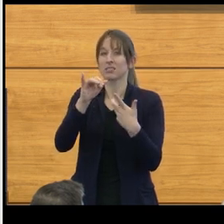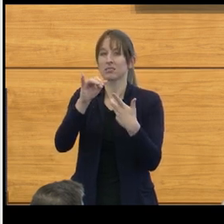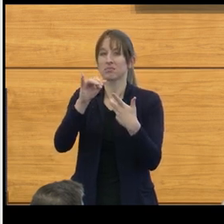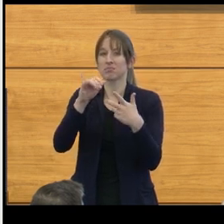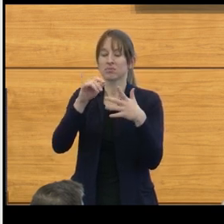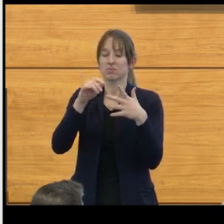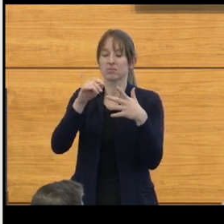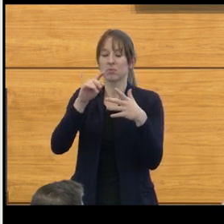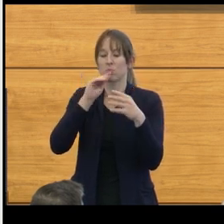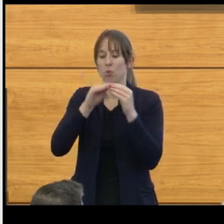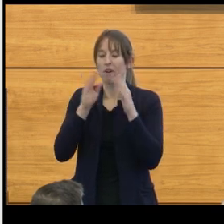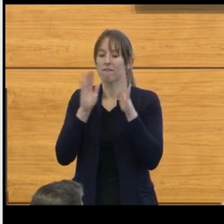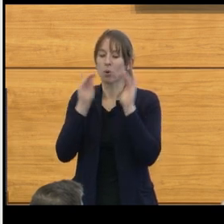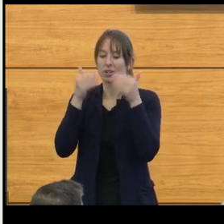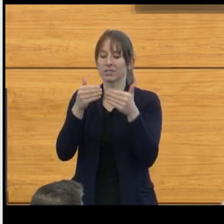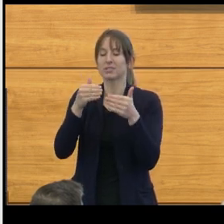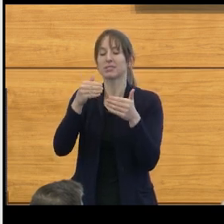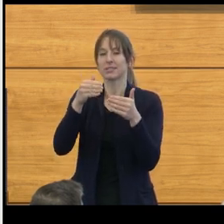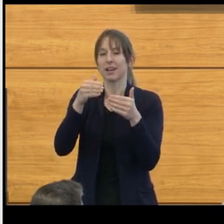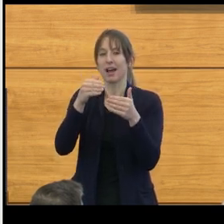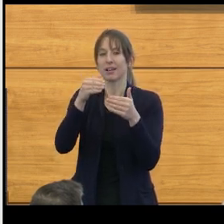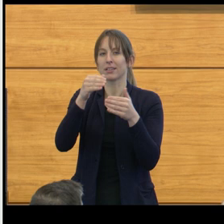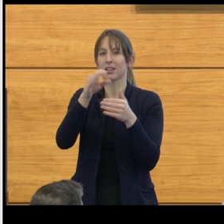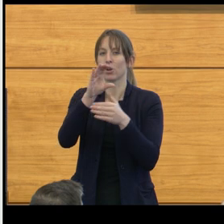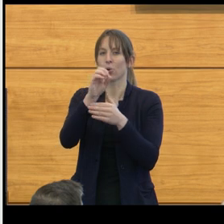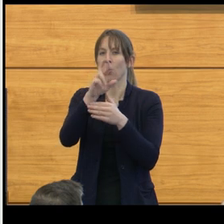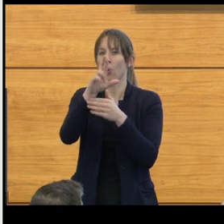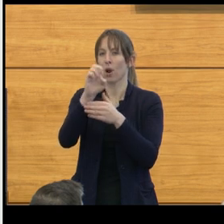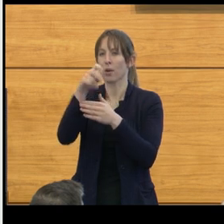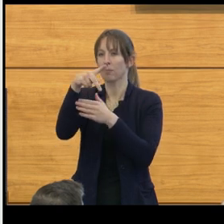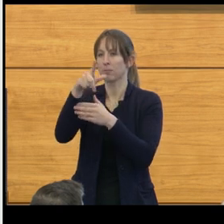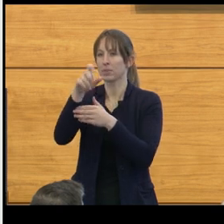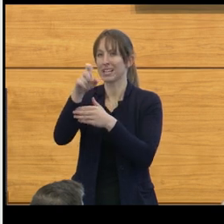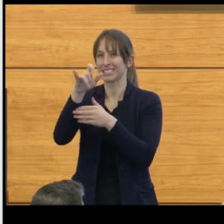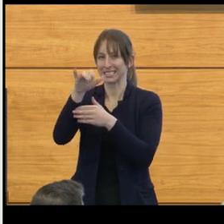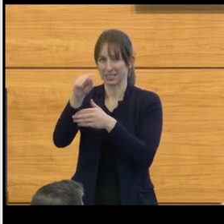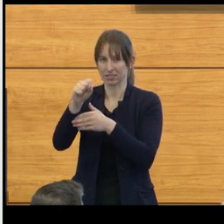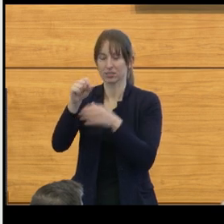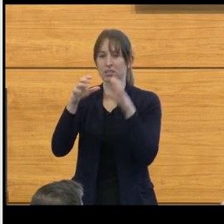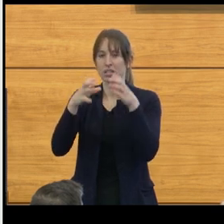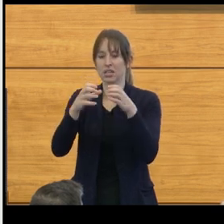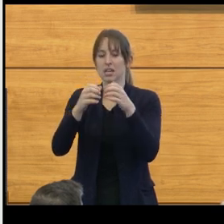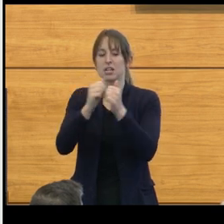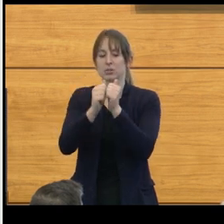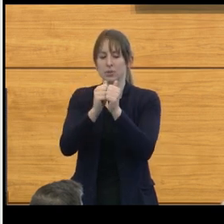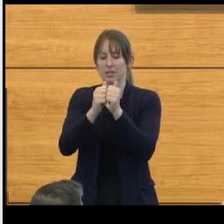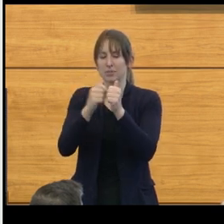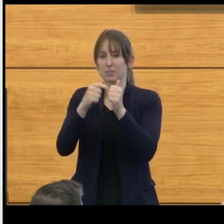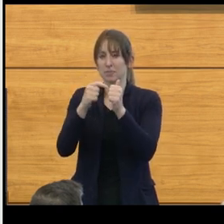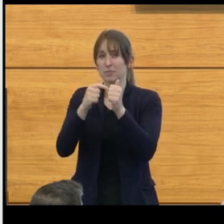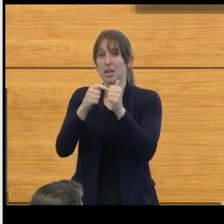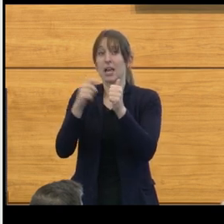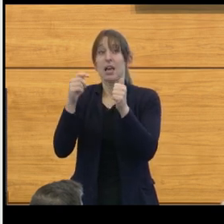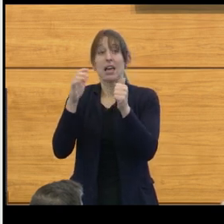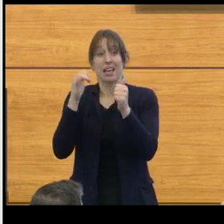Hydrocephalus defines an area in which the fluid that is made within the brain is not capable of circulating,